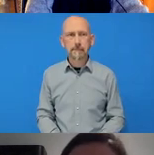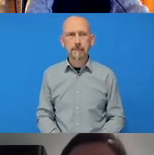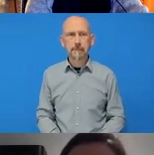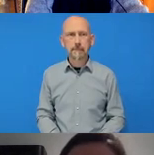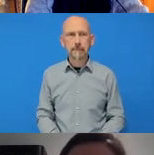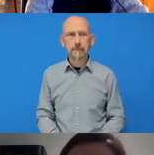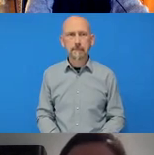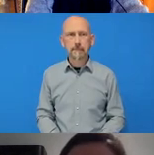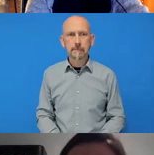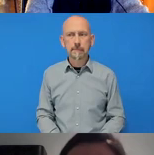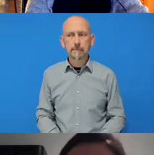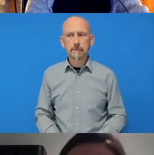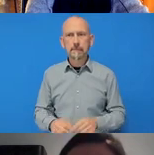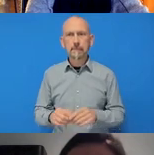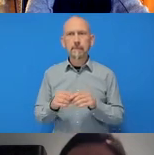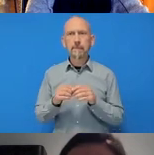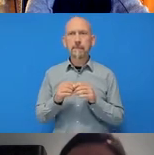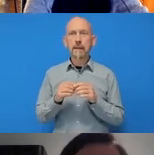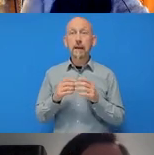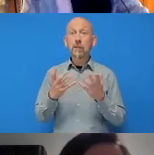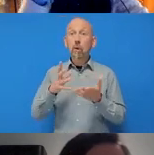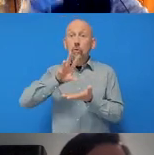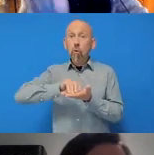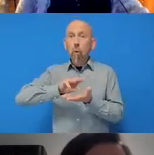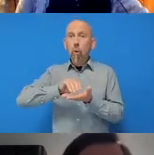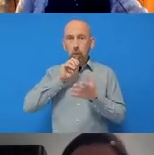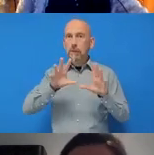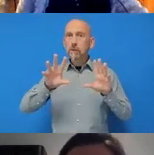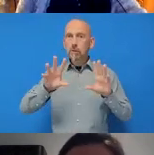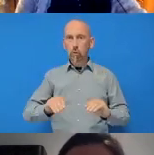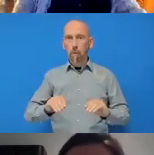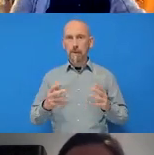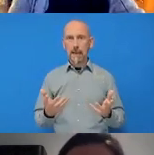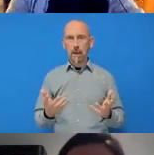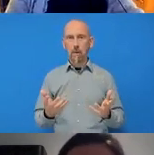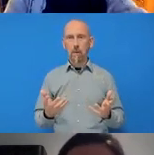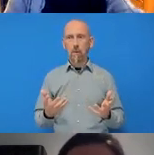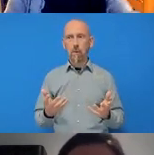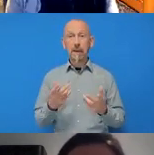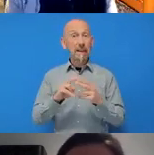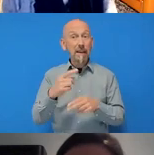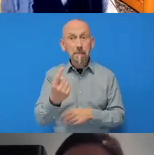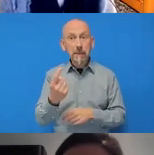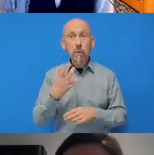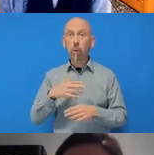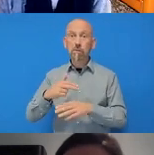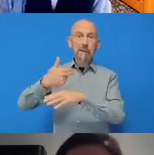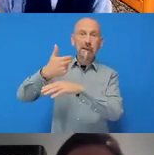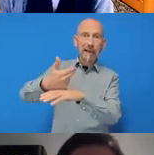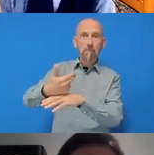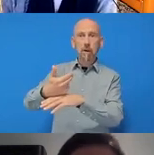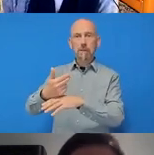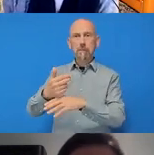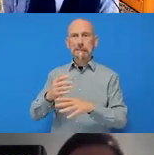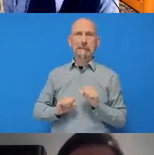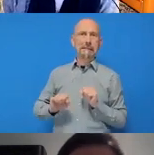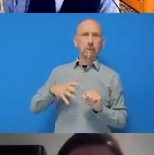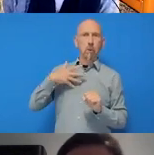Sophie: I will turn the recording off now, just so everyone's aware, if anybody does wish to come on camera and didn't want to be recorded.